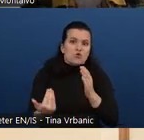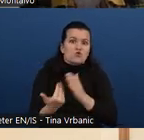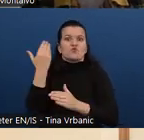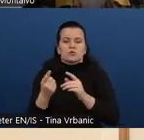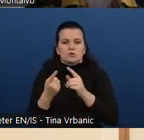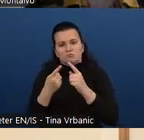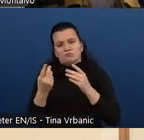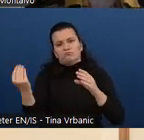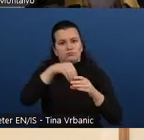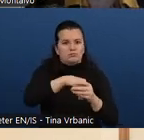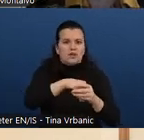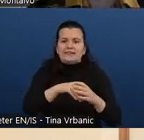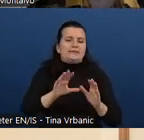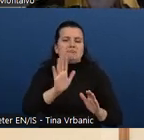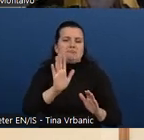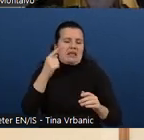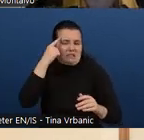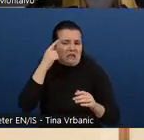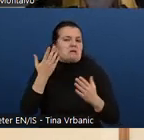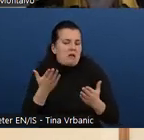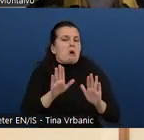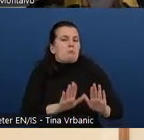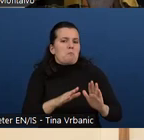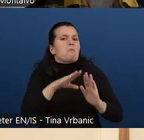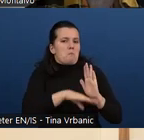and should be taken care of, we will probably do it.